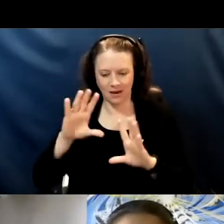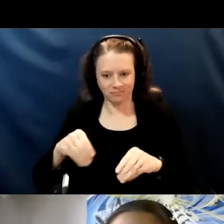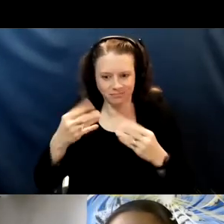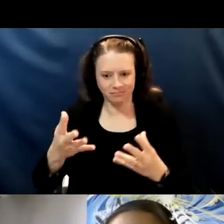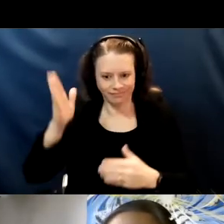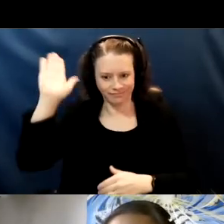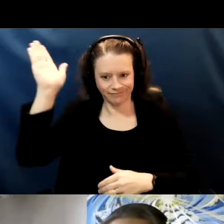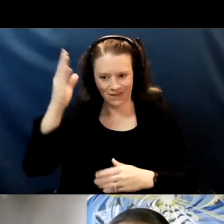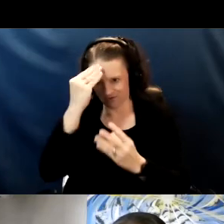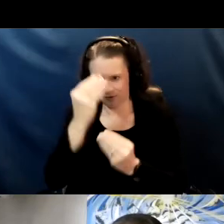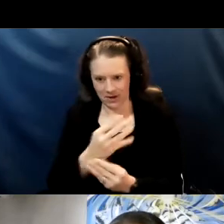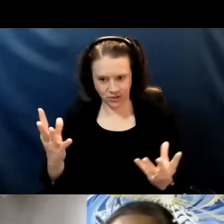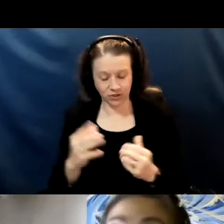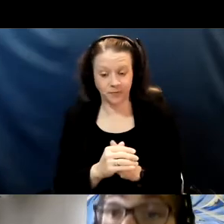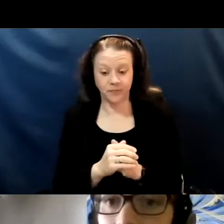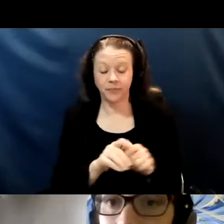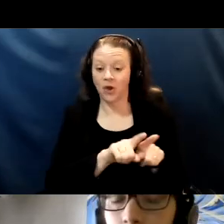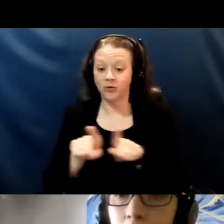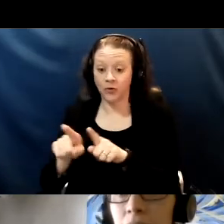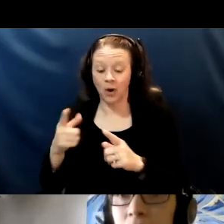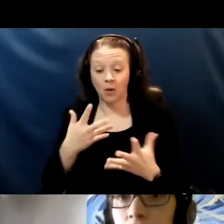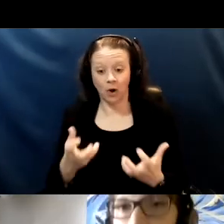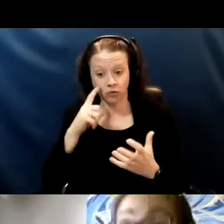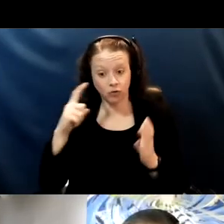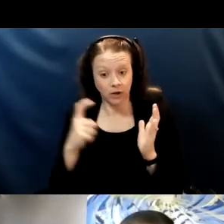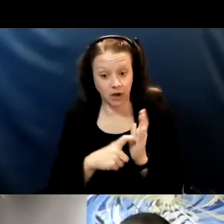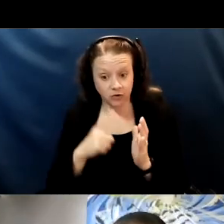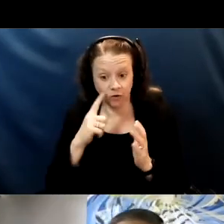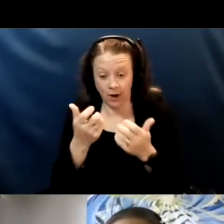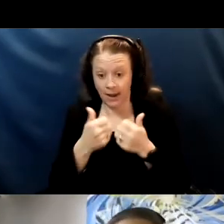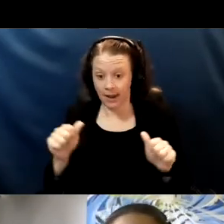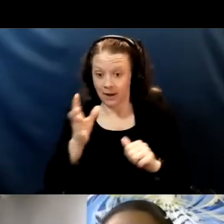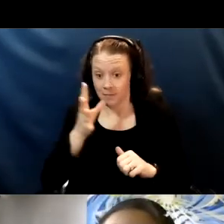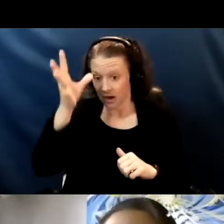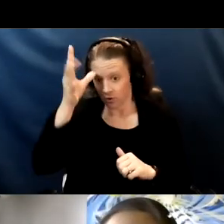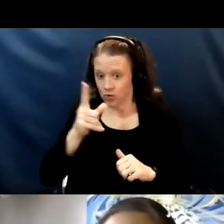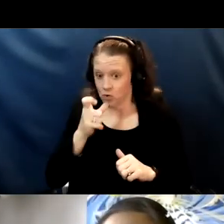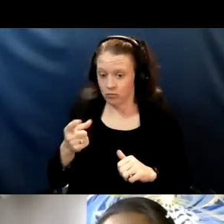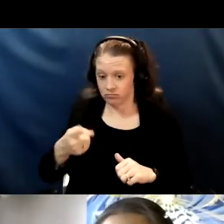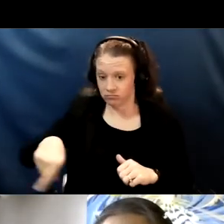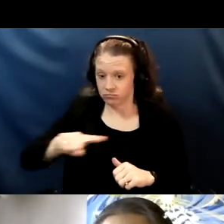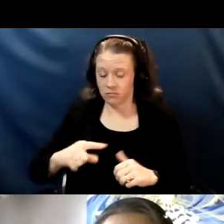And I want to acknowledge that for any parent of a child with any sort of special needs